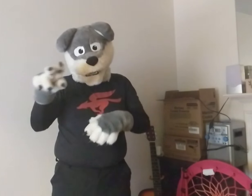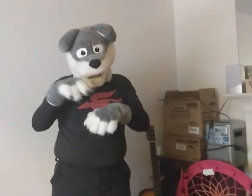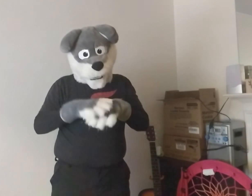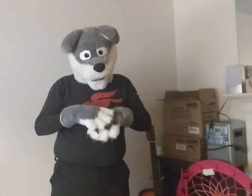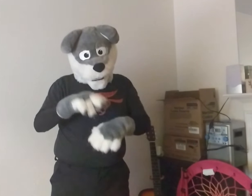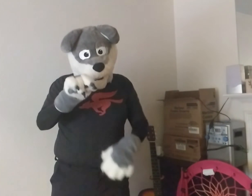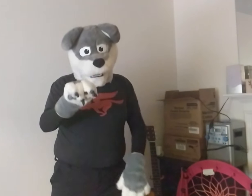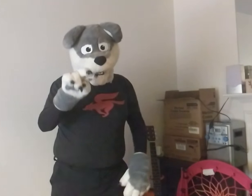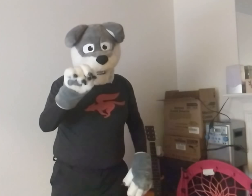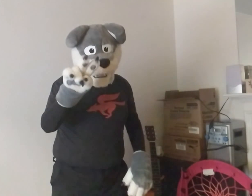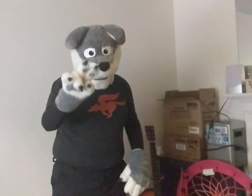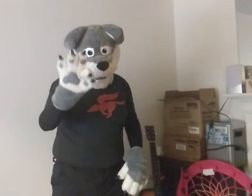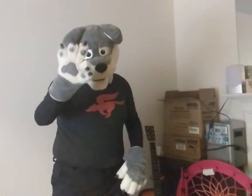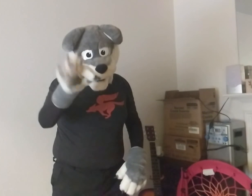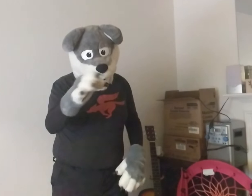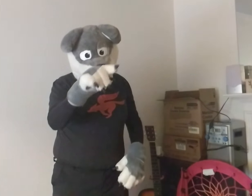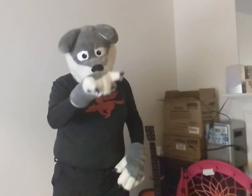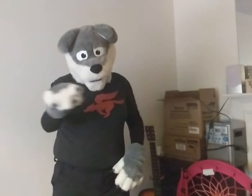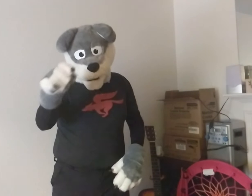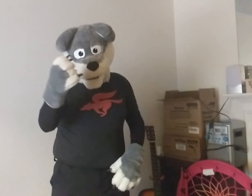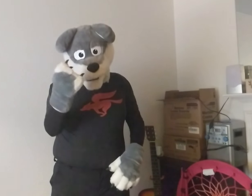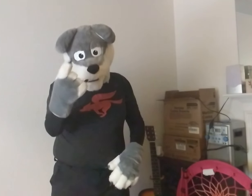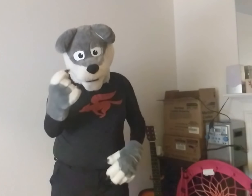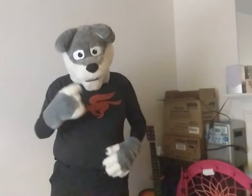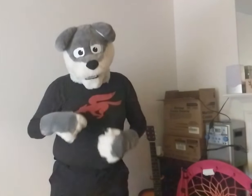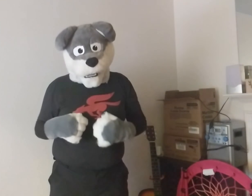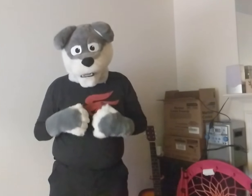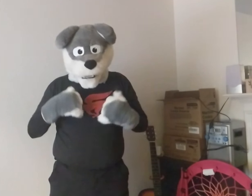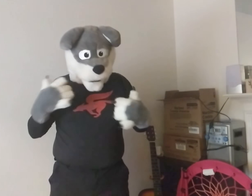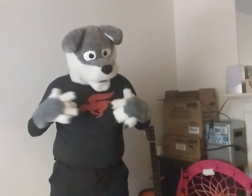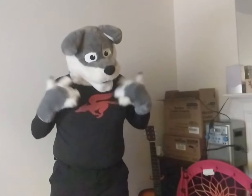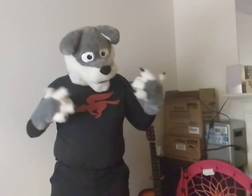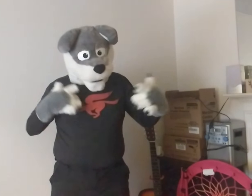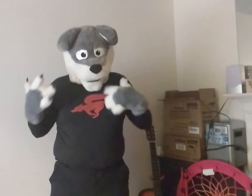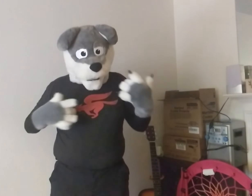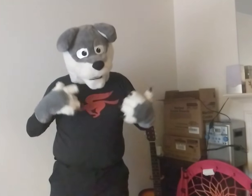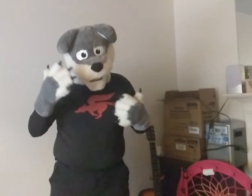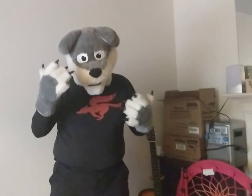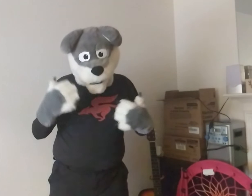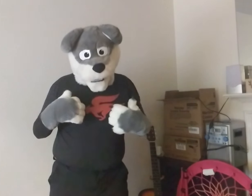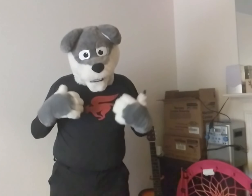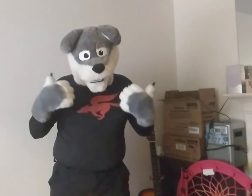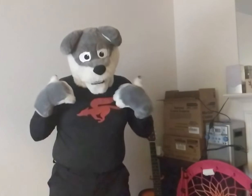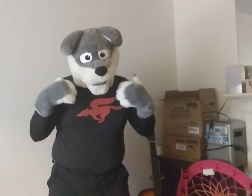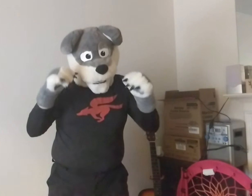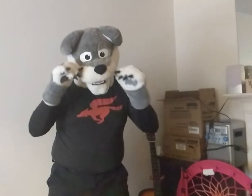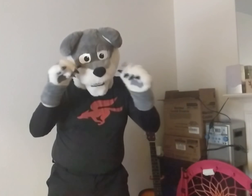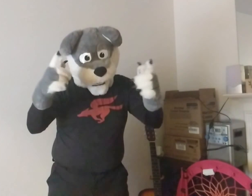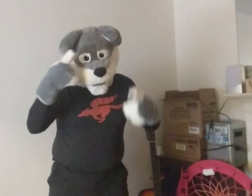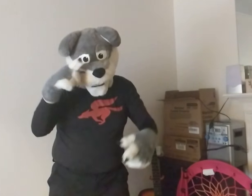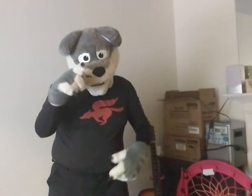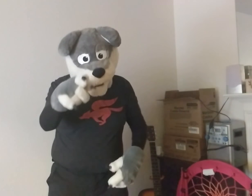I will be there in November 9th-11th. I'm so excited! Why? I have a surprise for you!